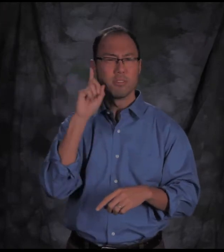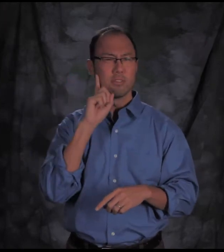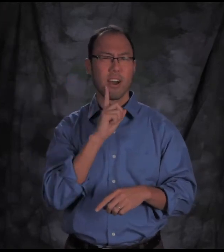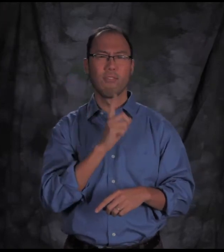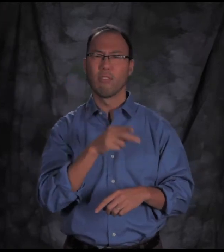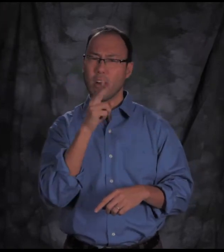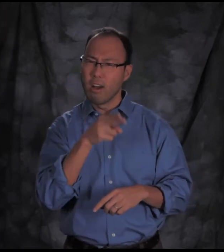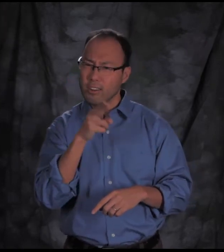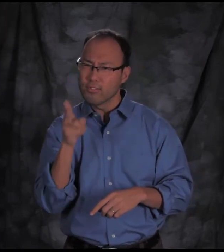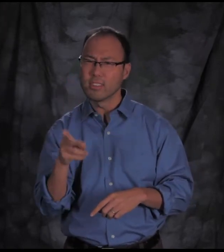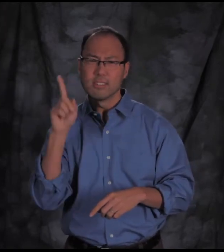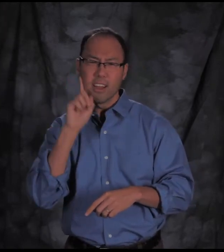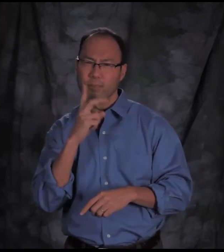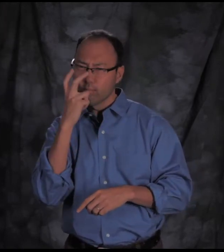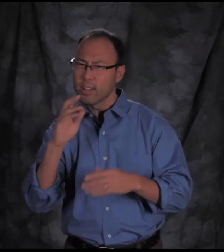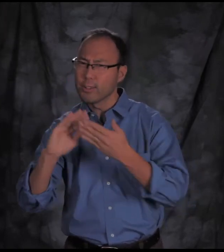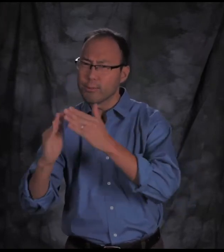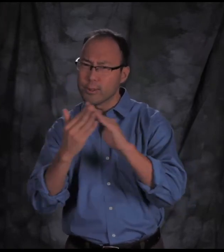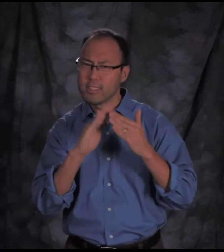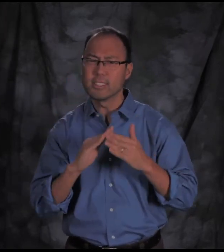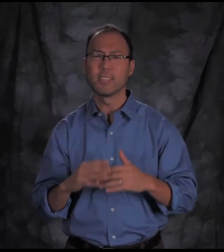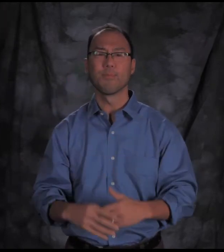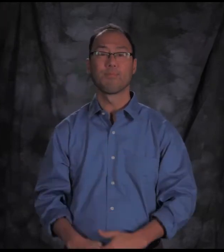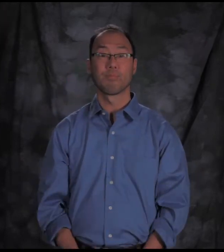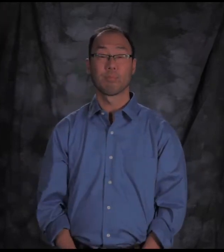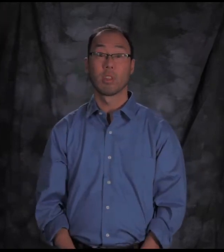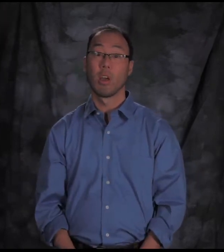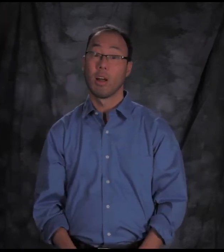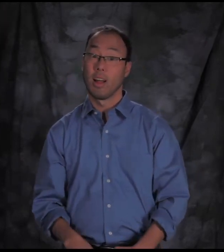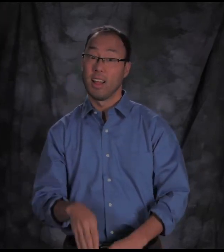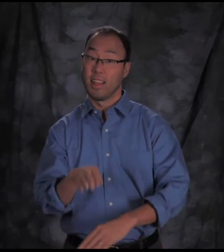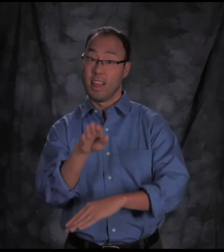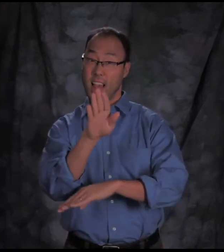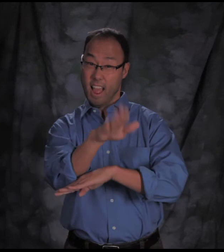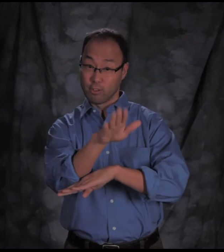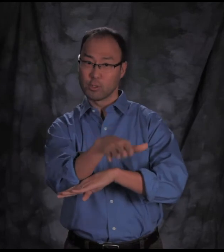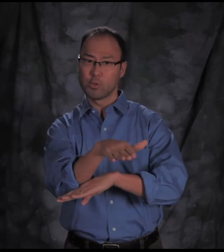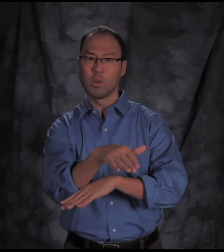on behalf of the Deaf, Hard of Hearing and DeafBlind community.